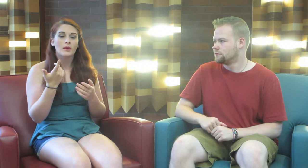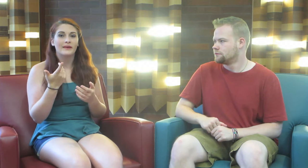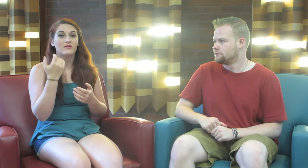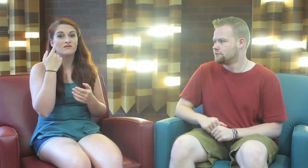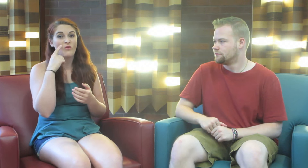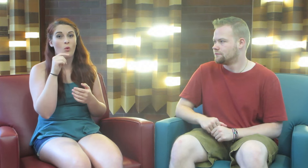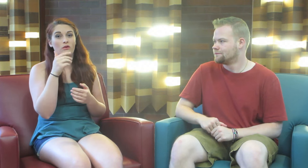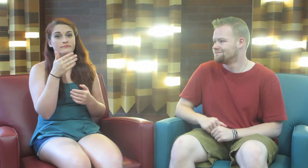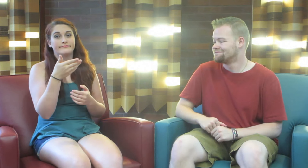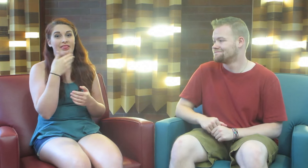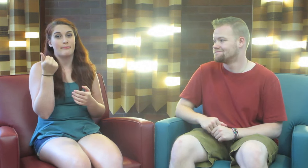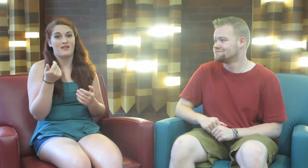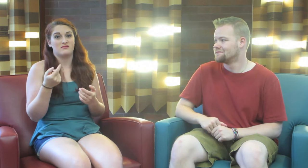I mean, it’s for the best.